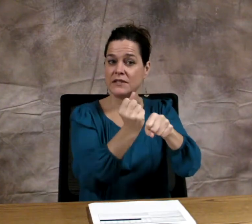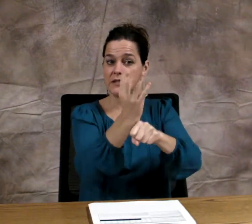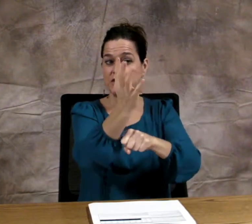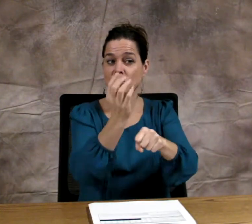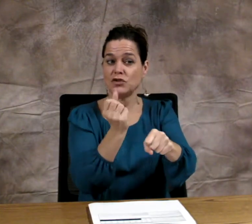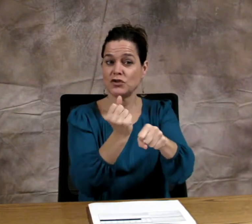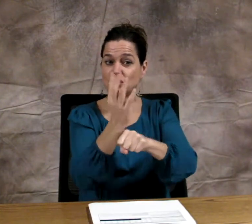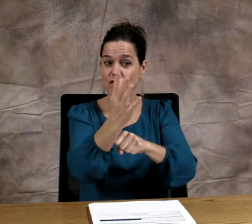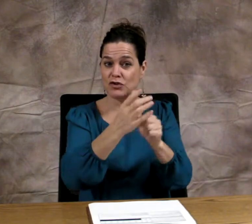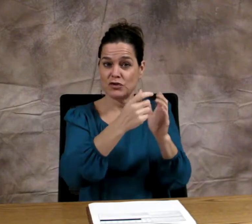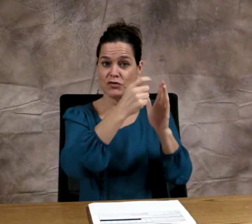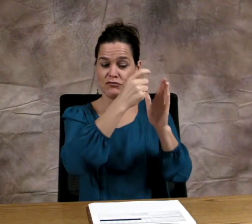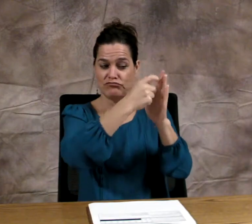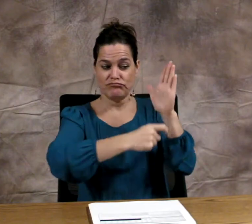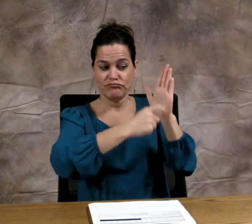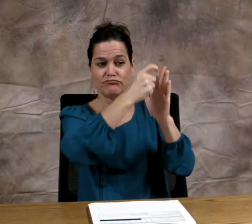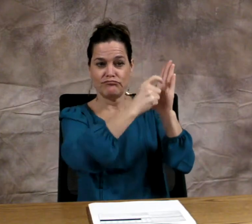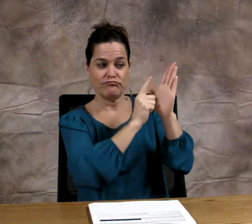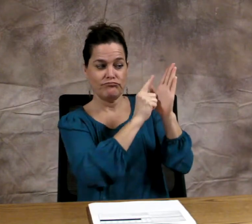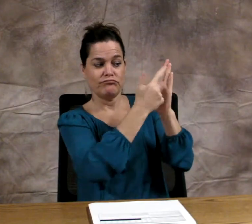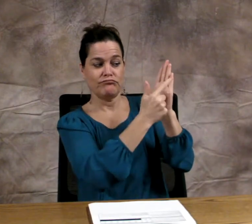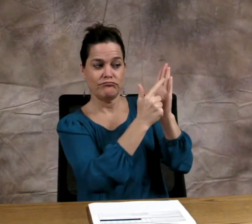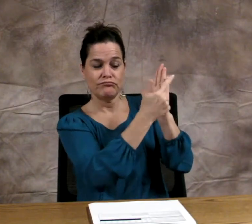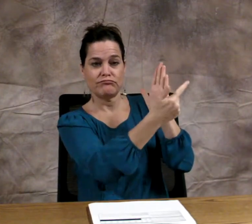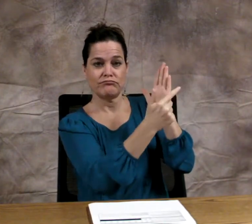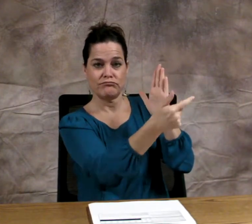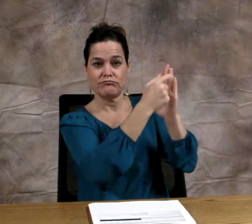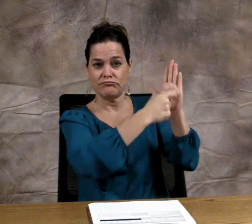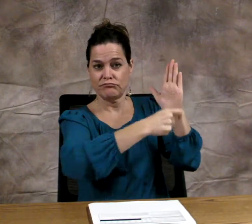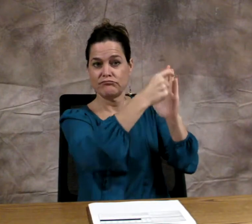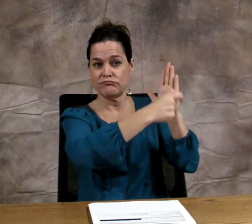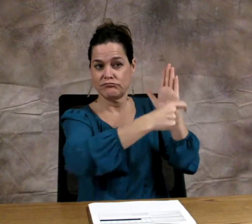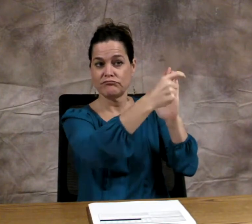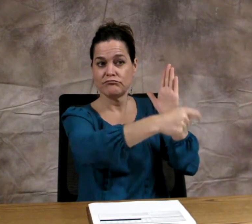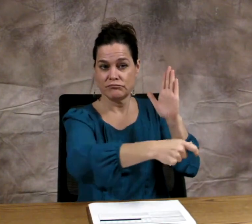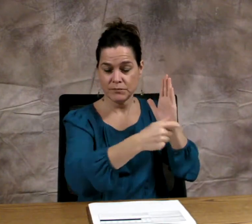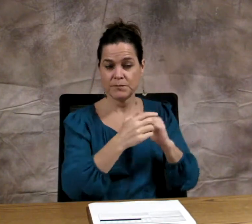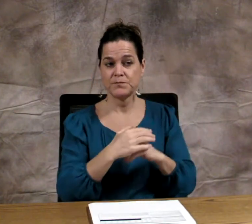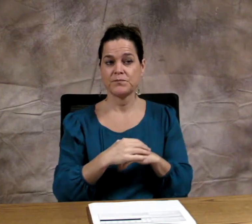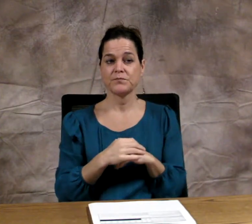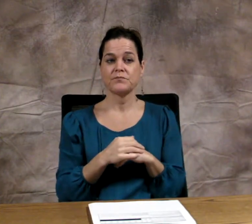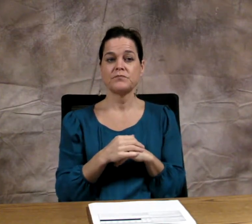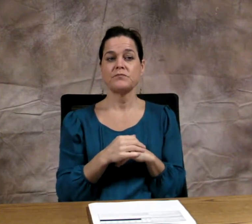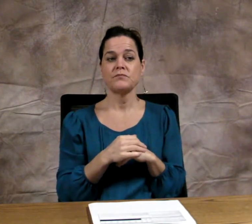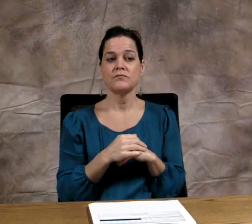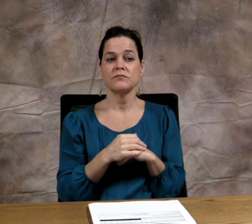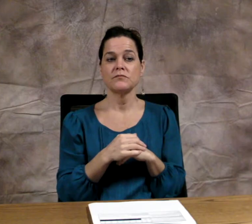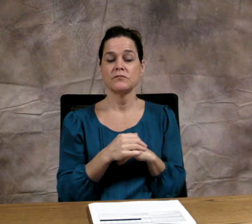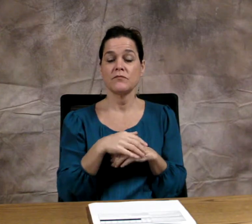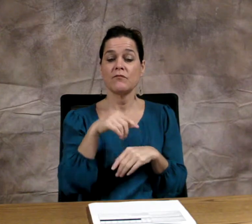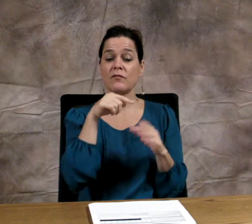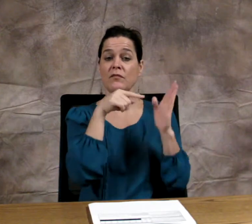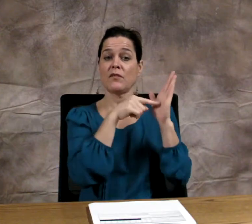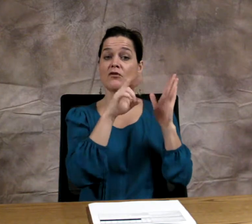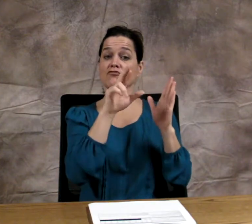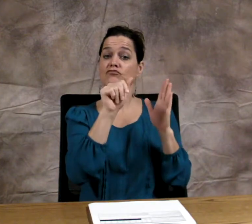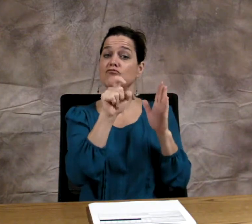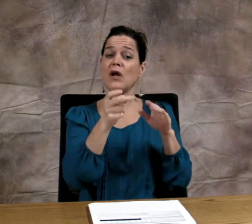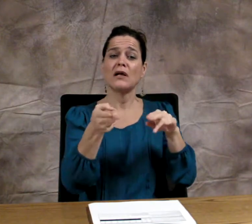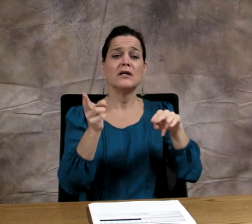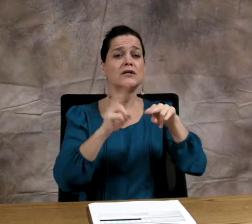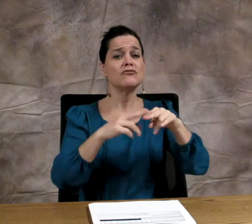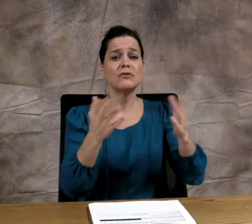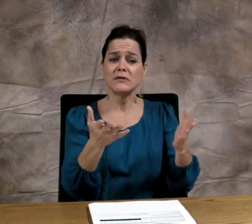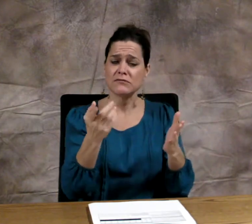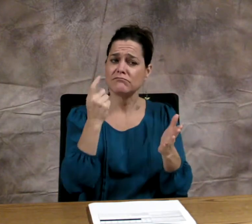intervals, shown left to right across the columns.